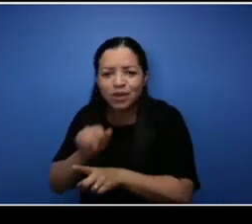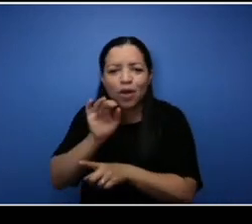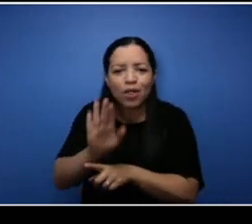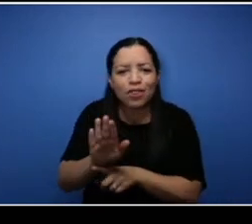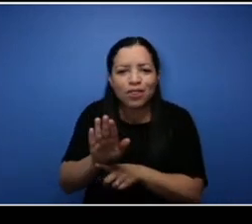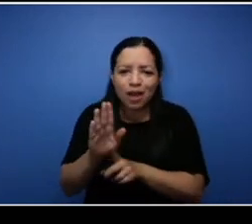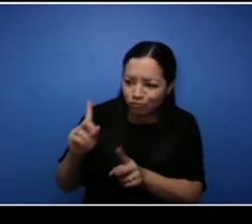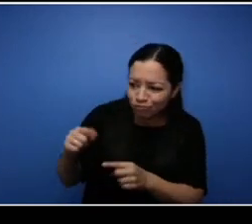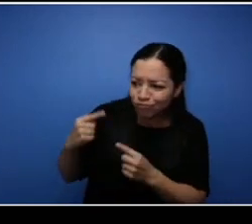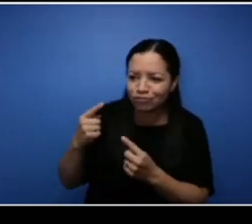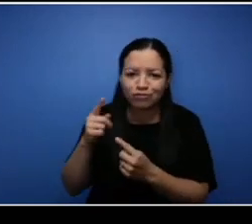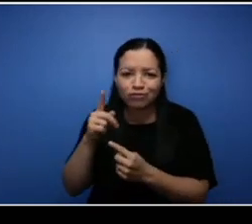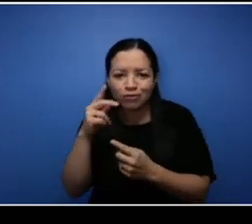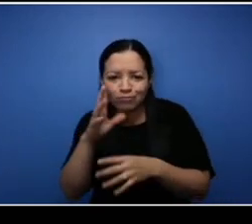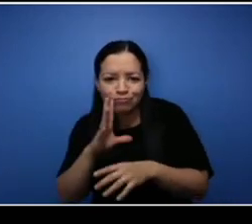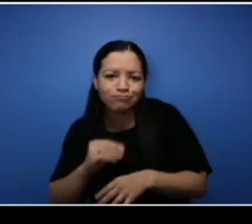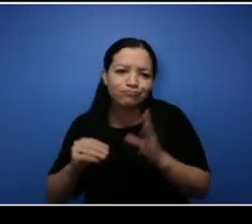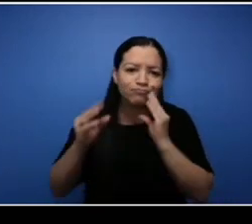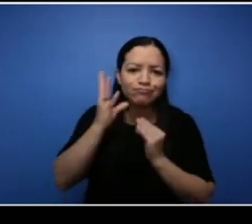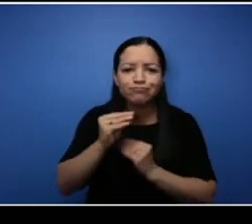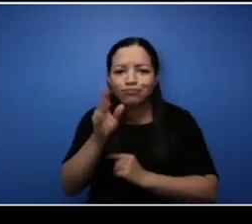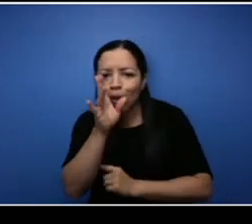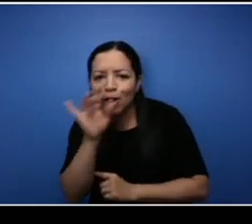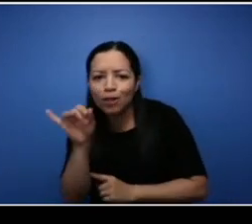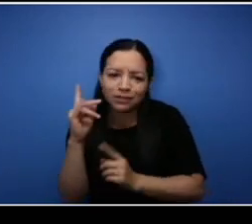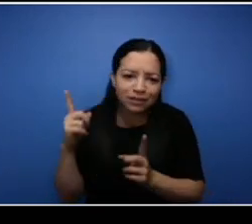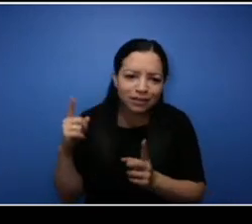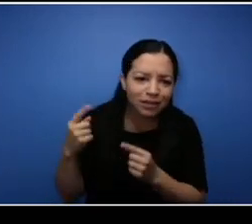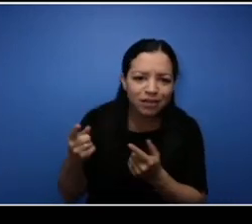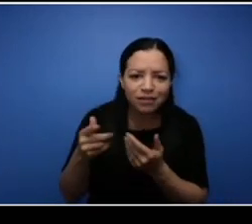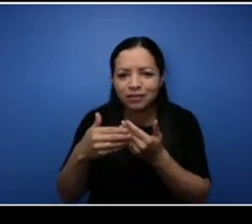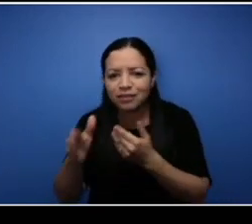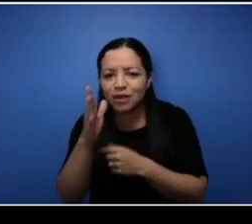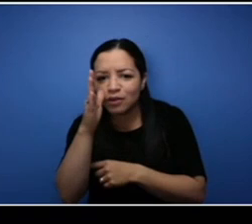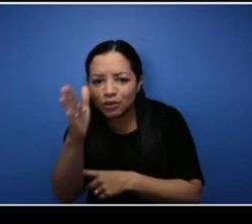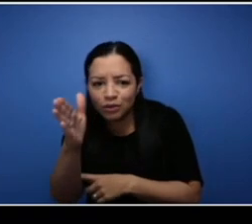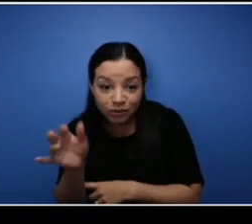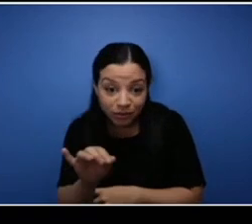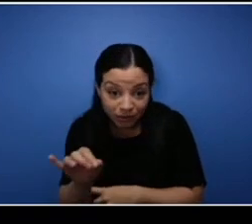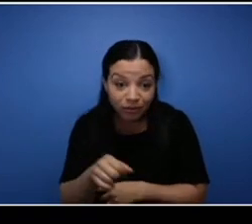to be added at the end when we have time. You can write your questions in the chat or